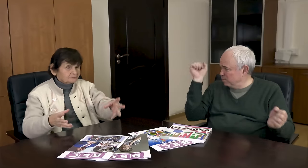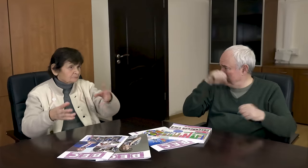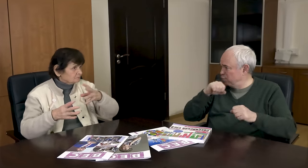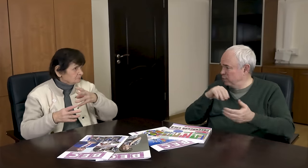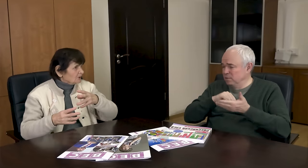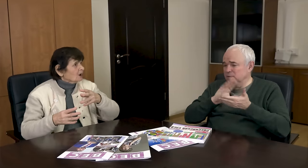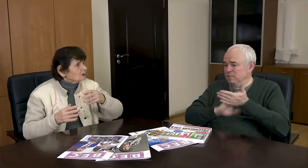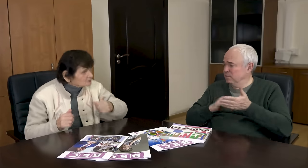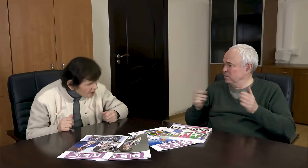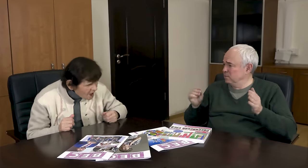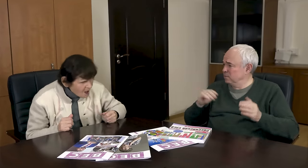Just anyone included.